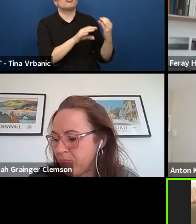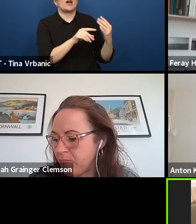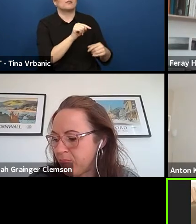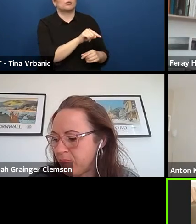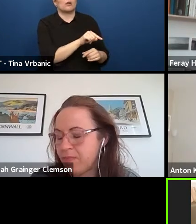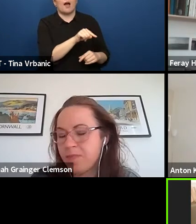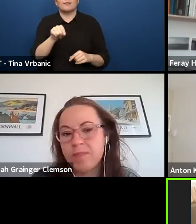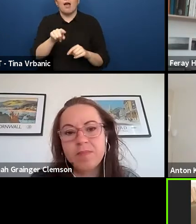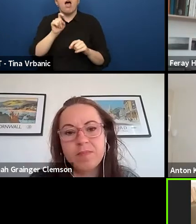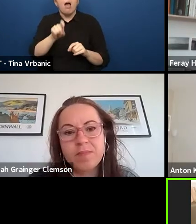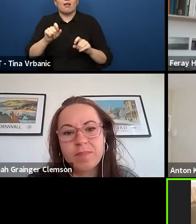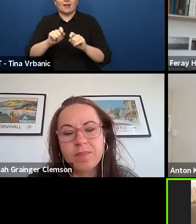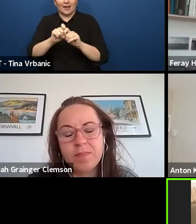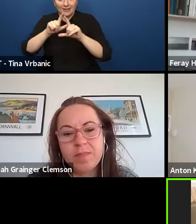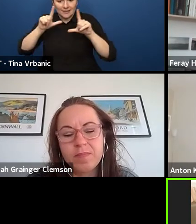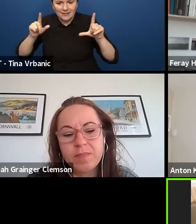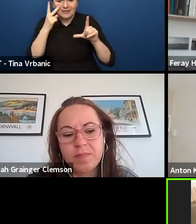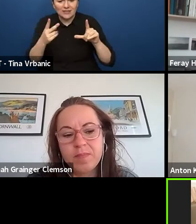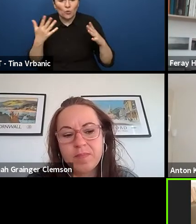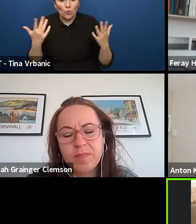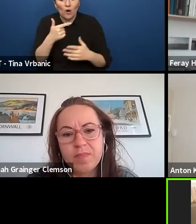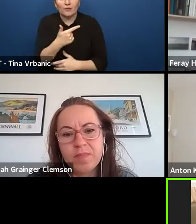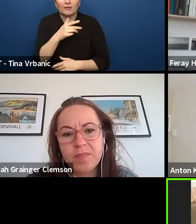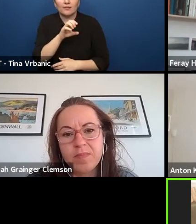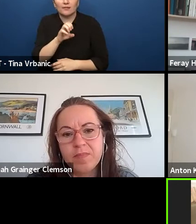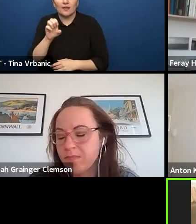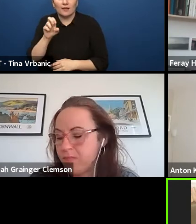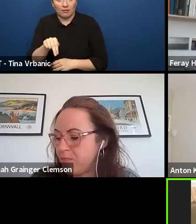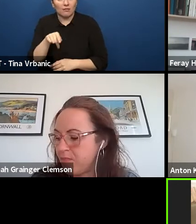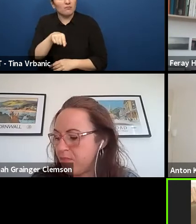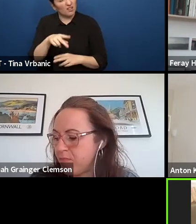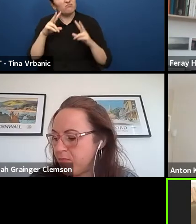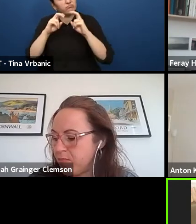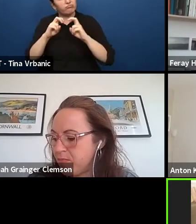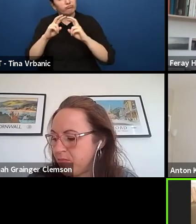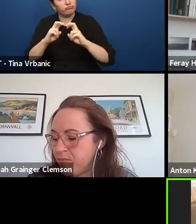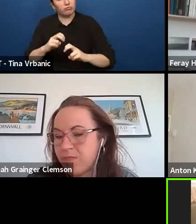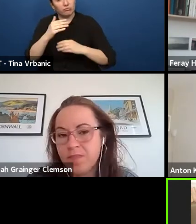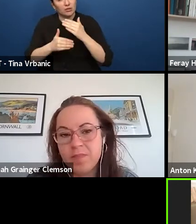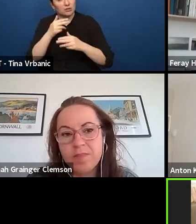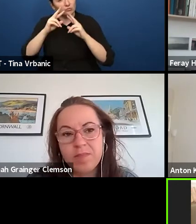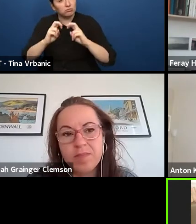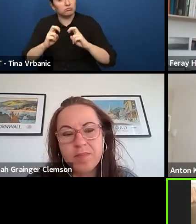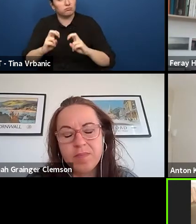But during those years of research, the most important thing we understood